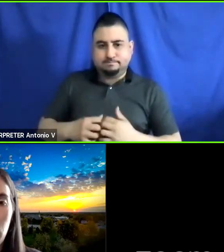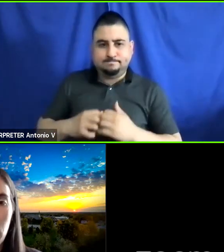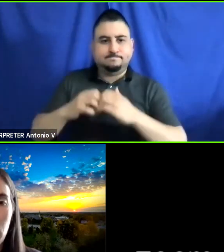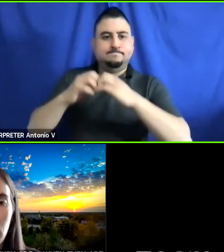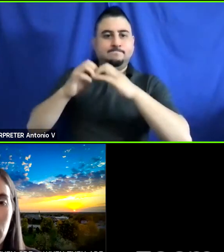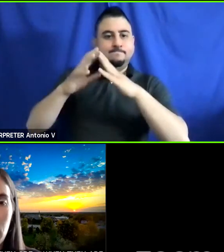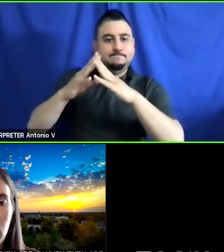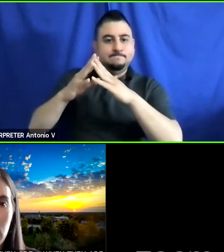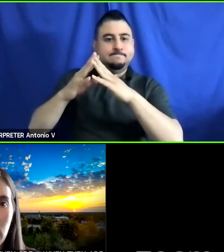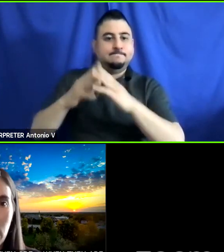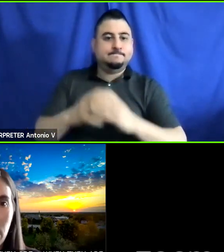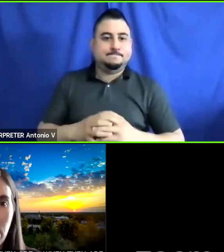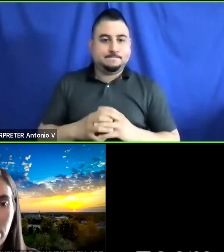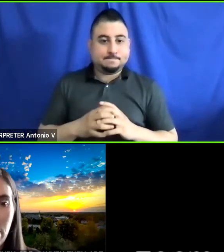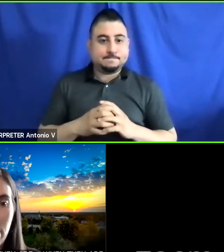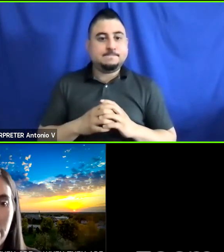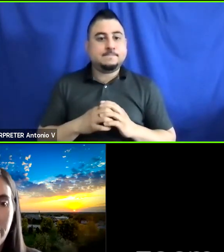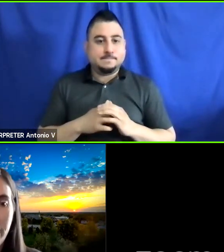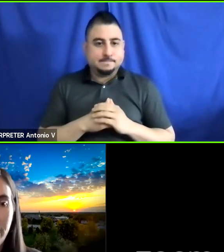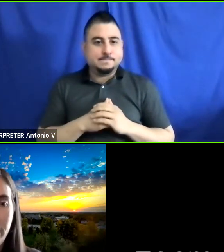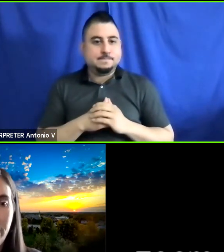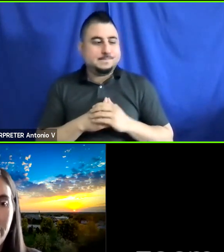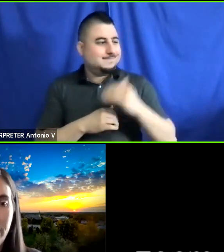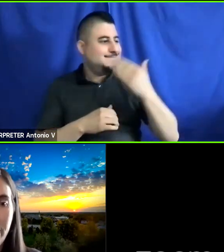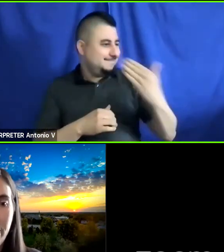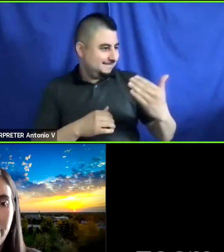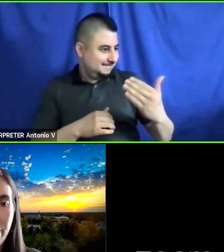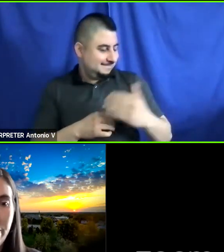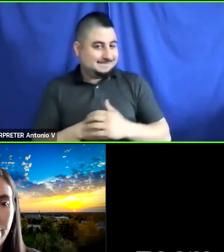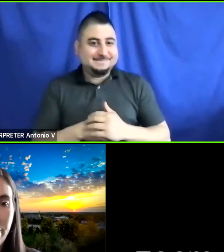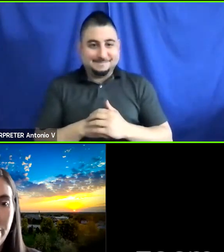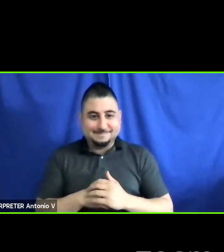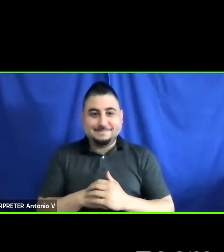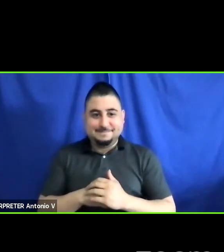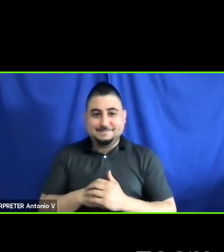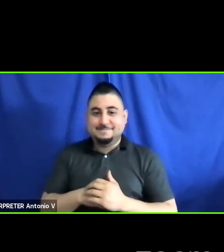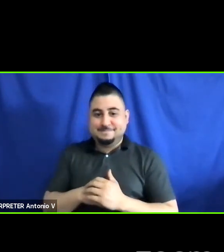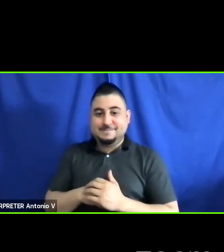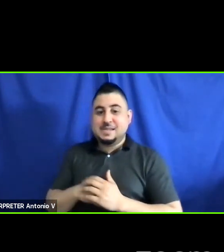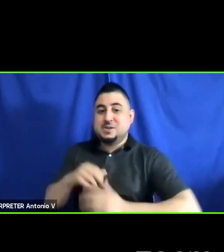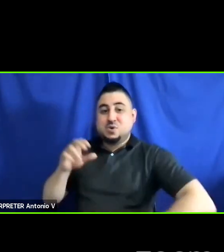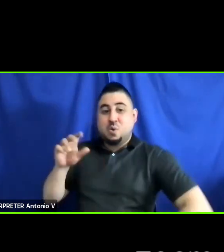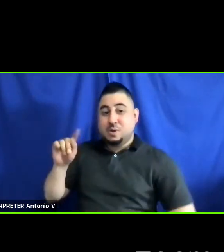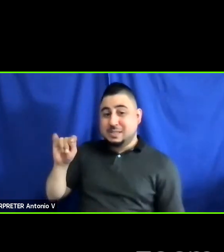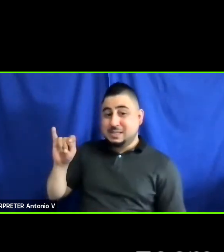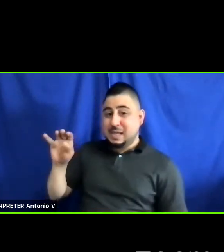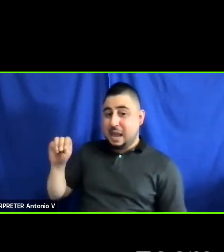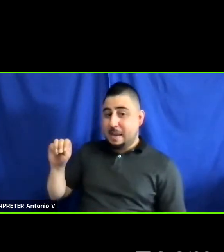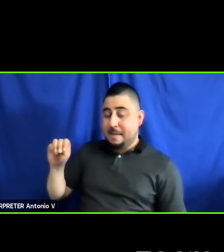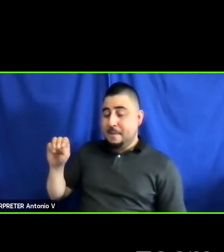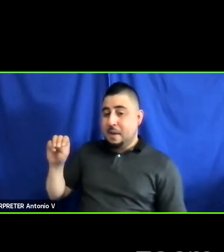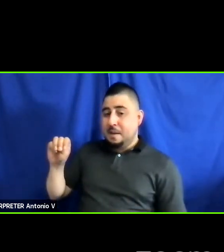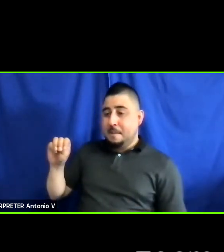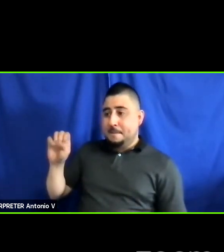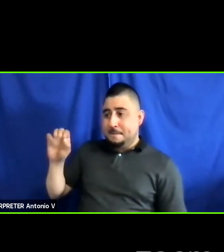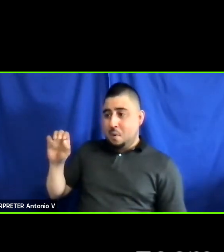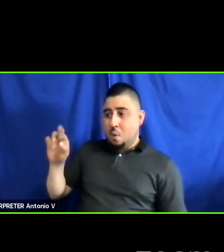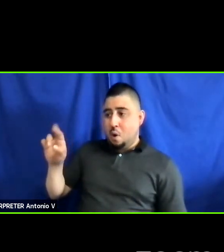Great. Thank you. So, Tim M. And then we will have one more question